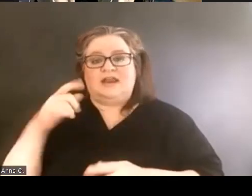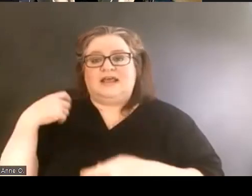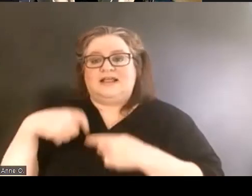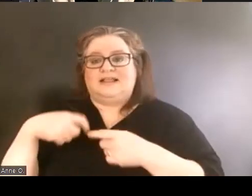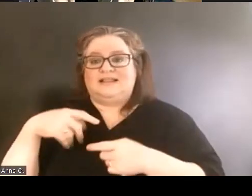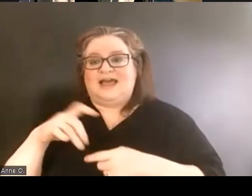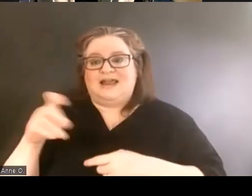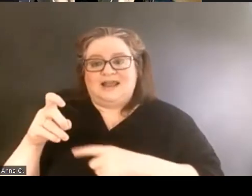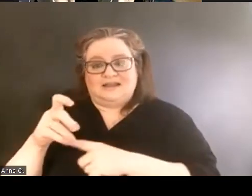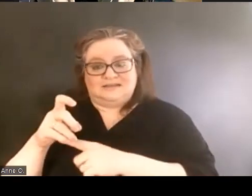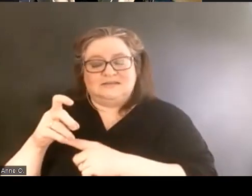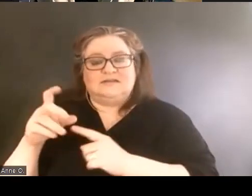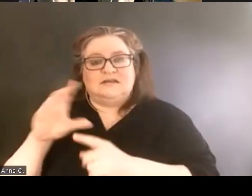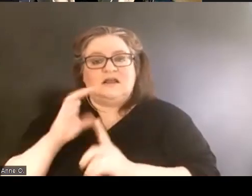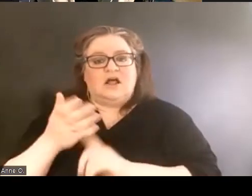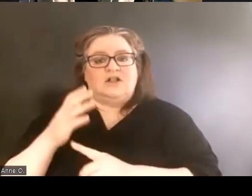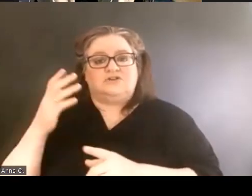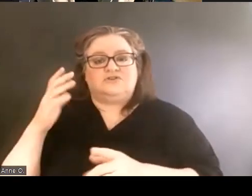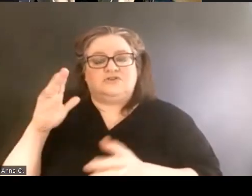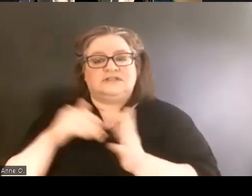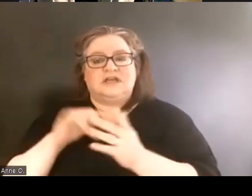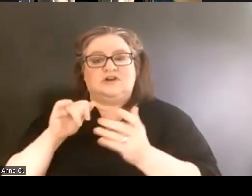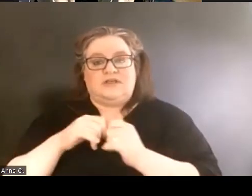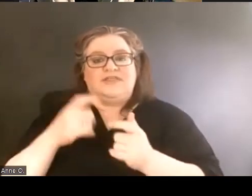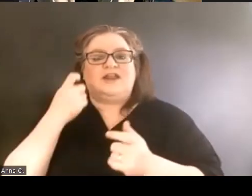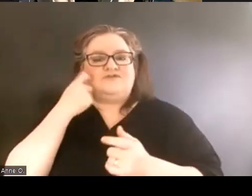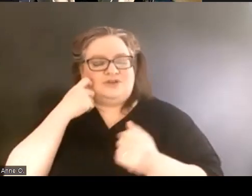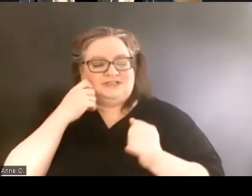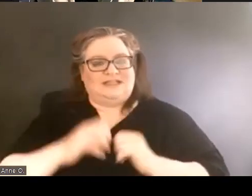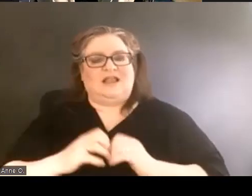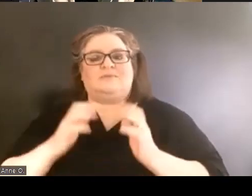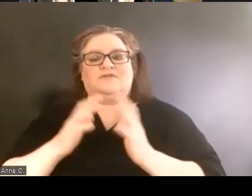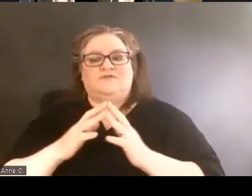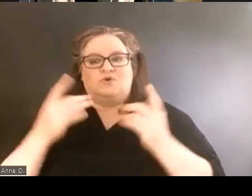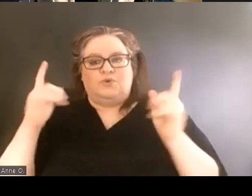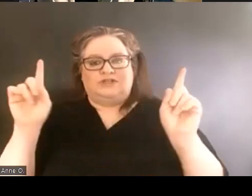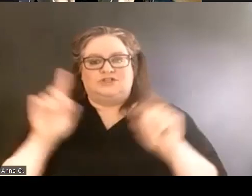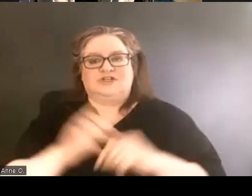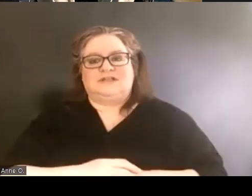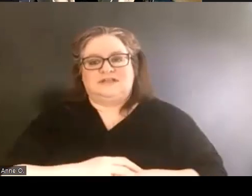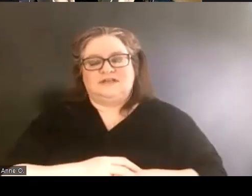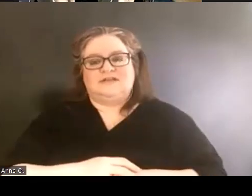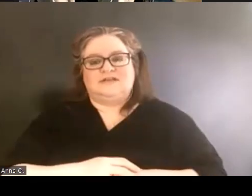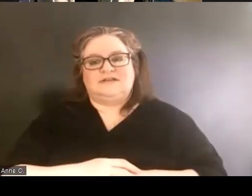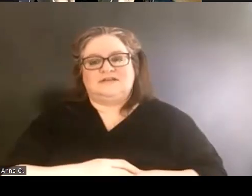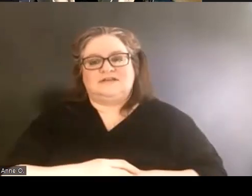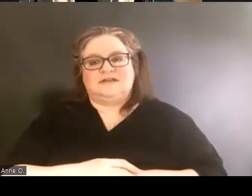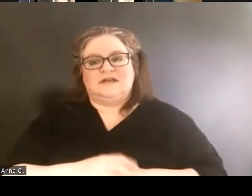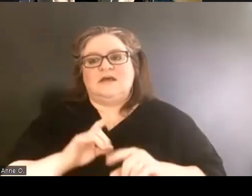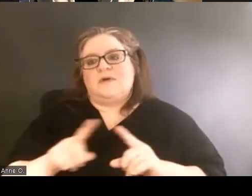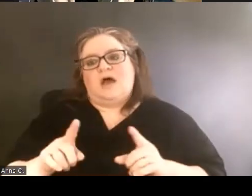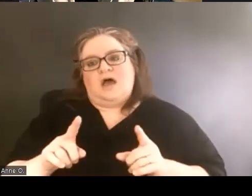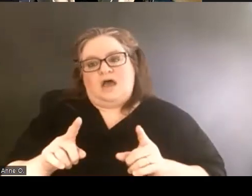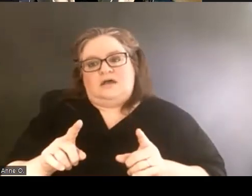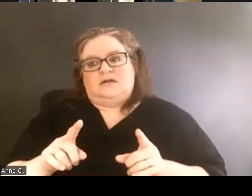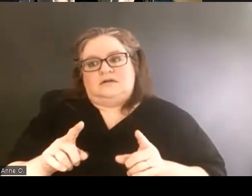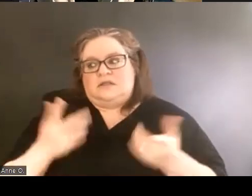which have also come to fruition recently. But there were already some